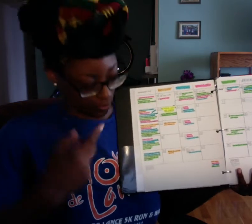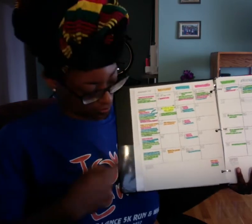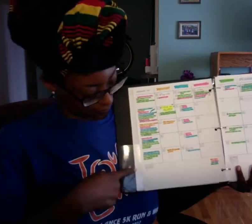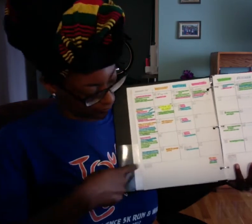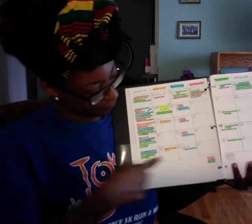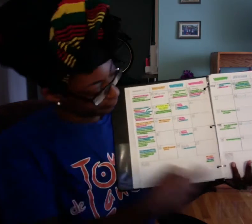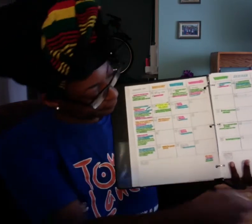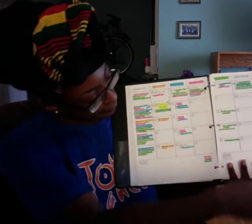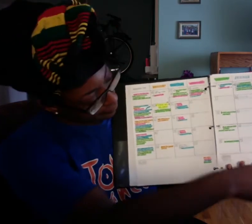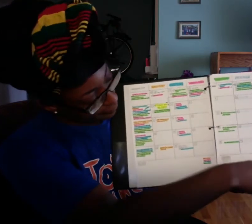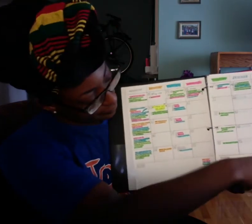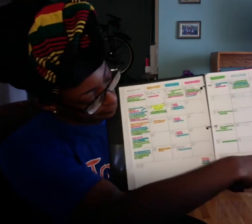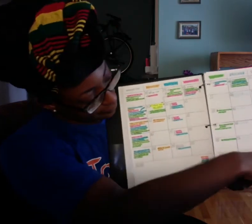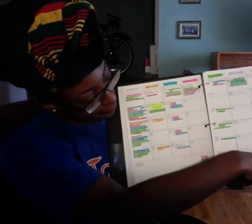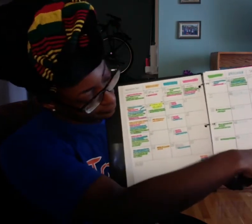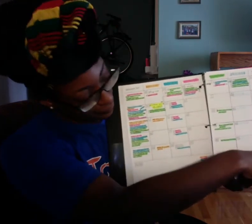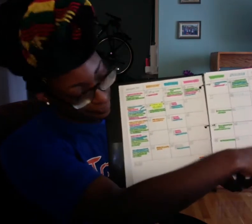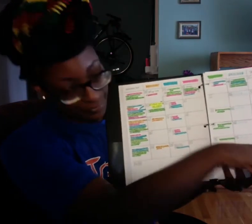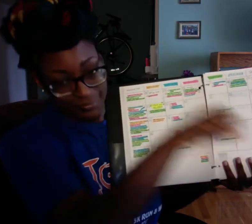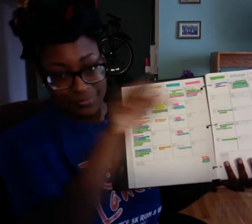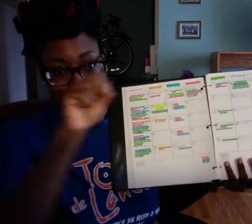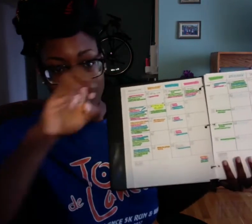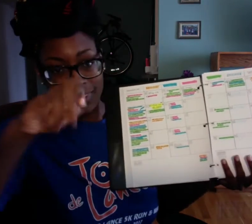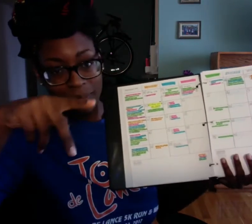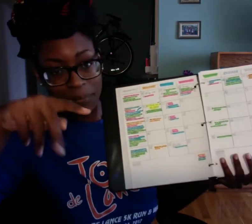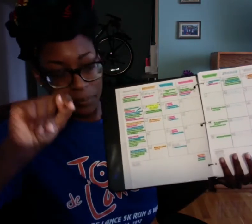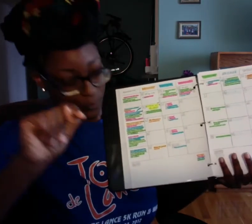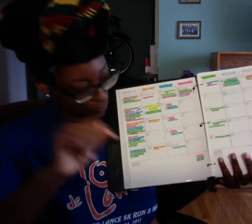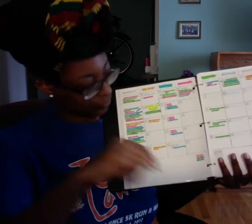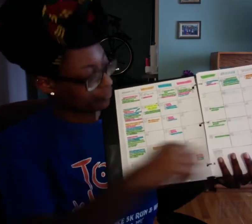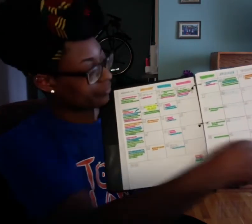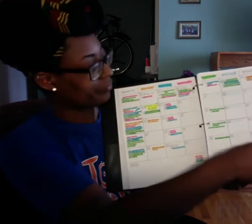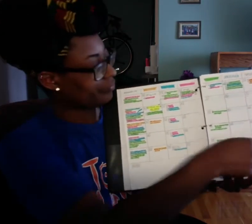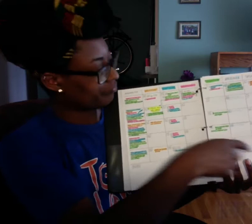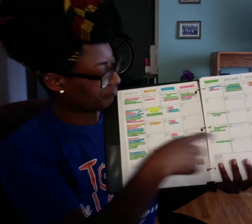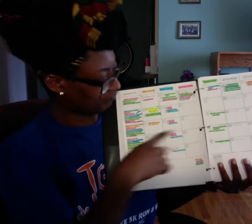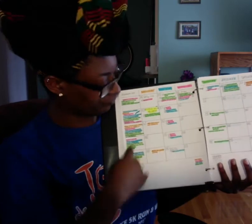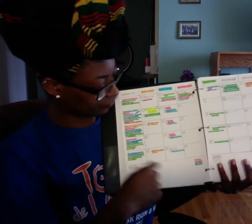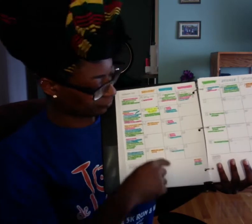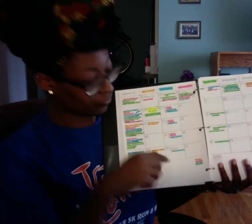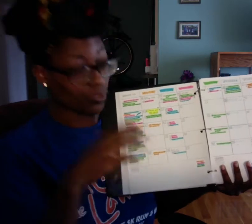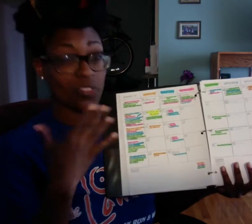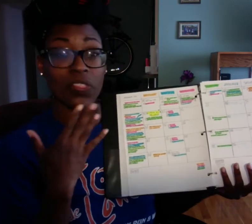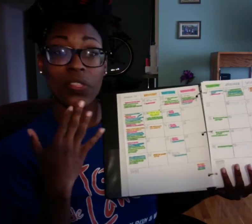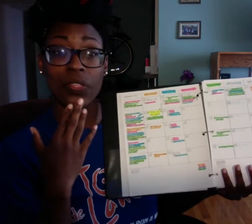You can see the month over here we're in September.